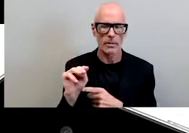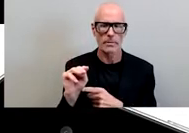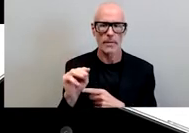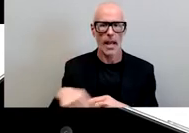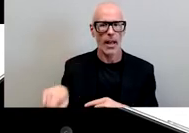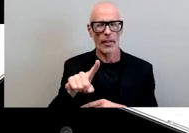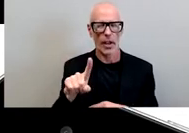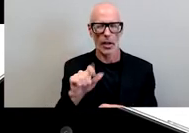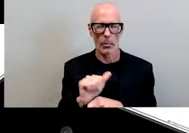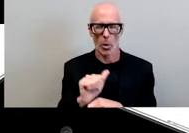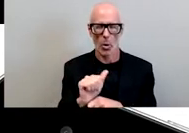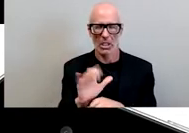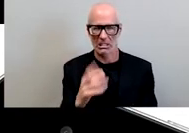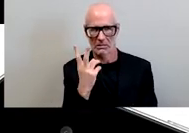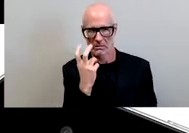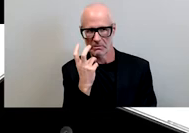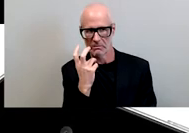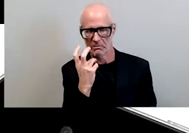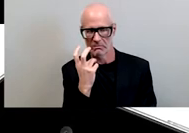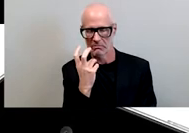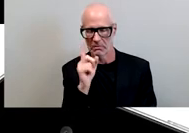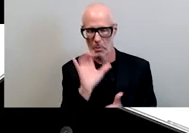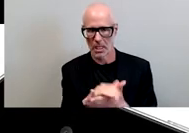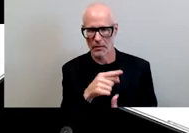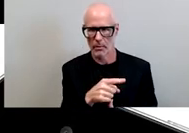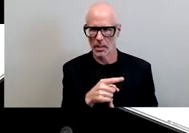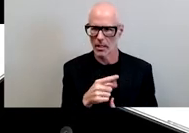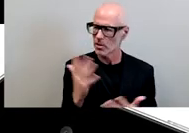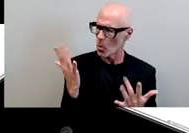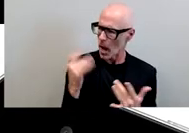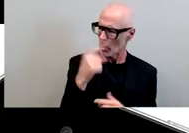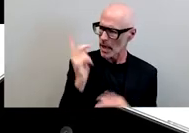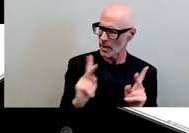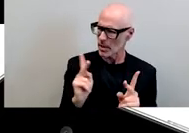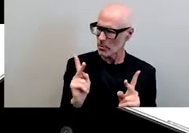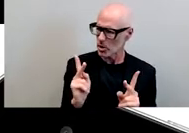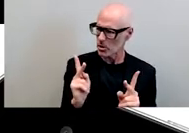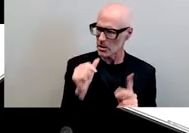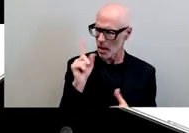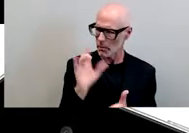doubt them well why in the world would the black people doubt the people right okay so why